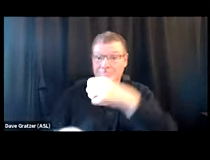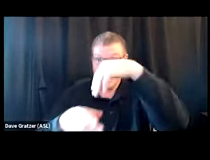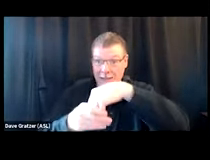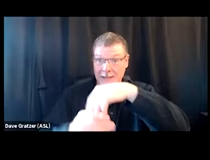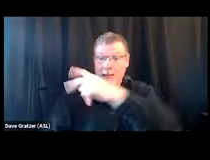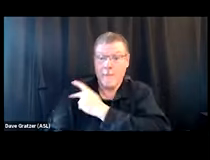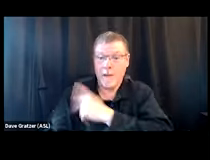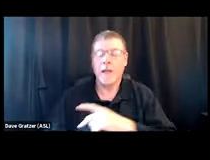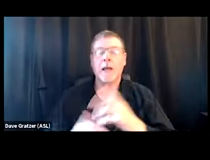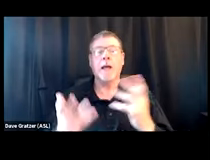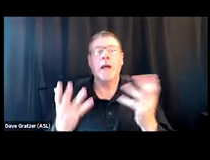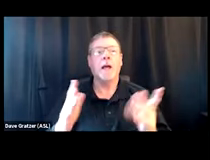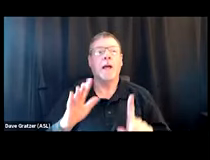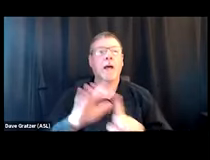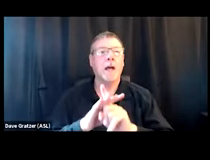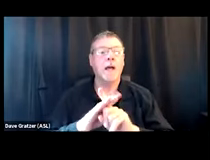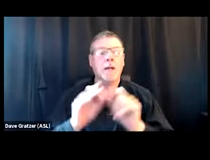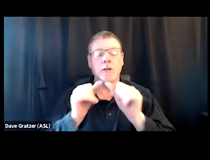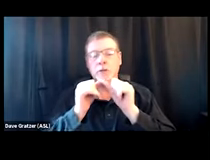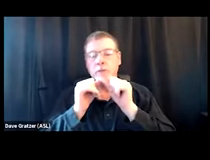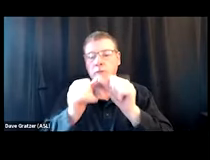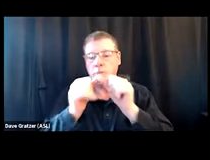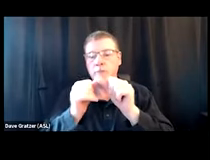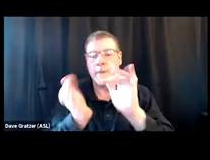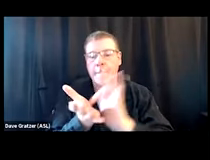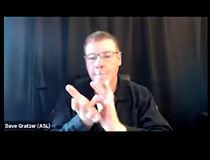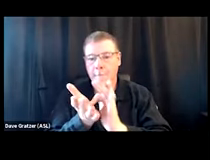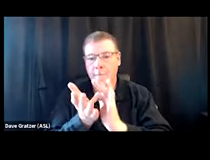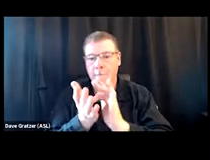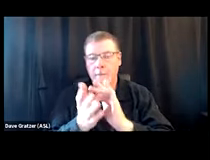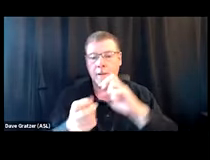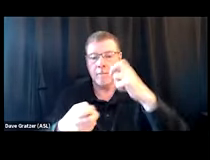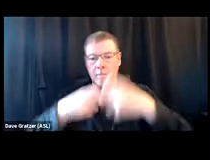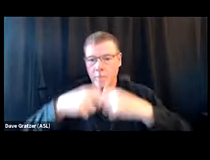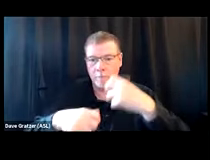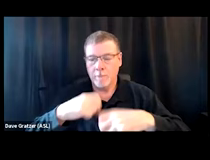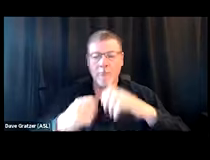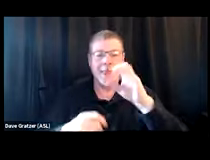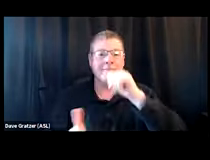"Oh, they have a chronic medical condition, and we need to get a letter from a provider